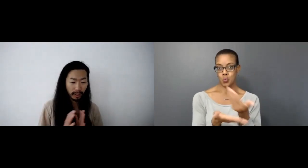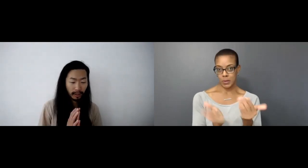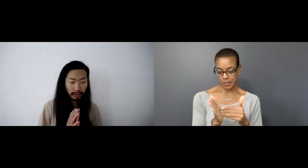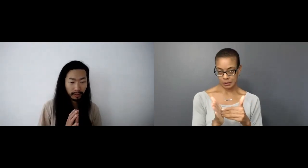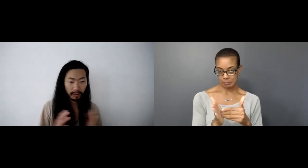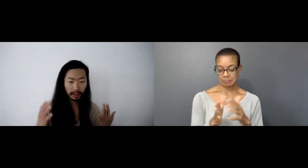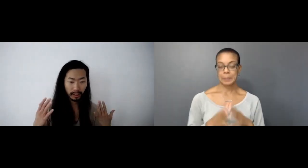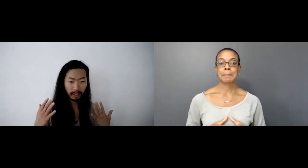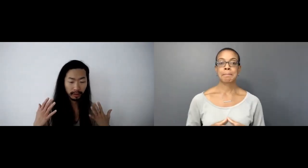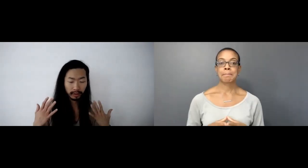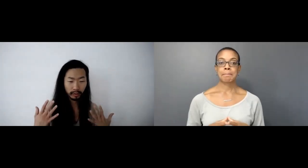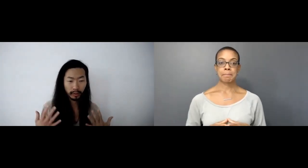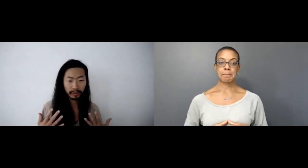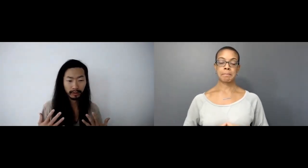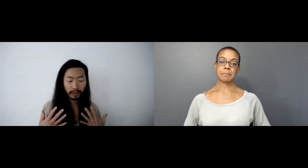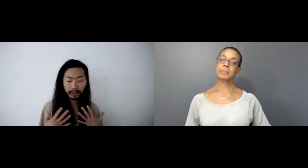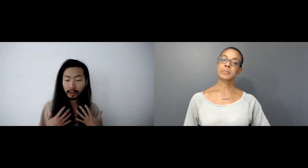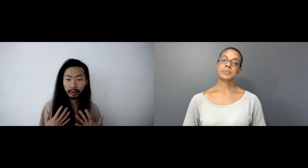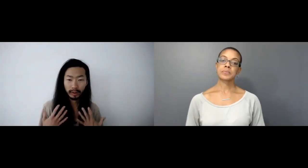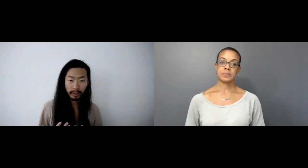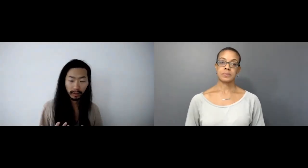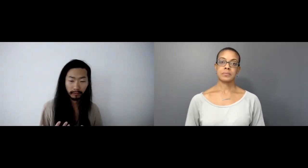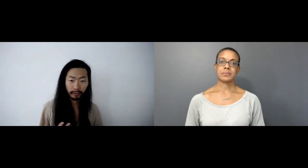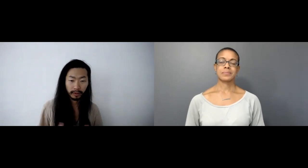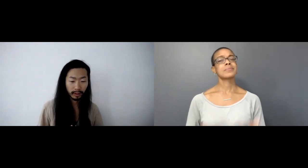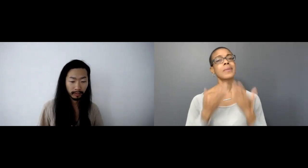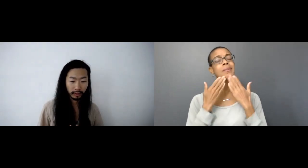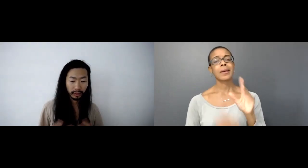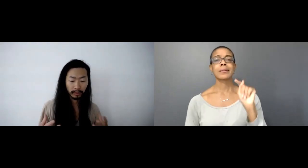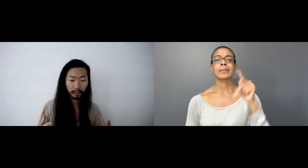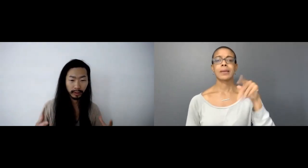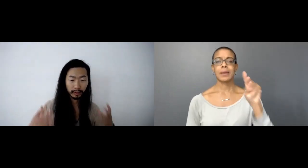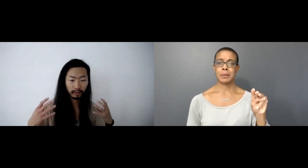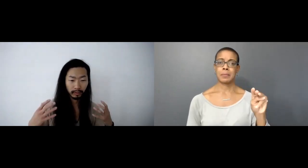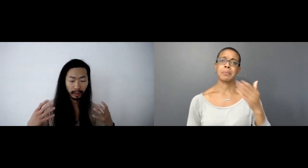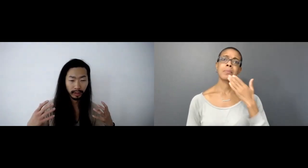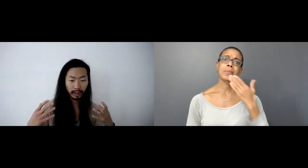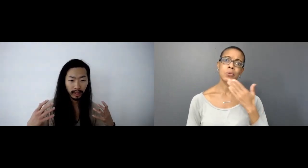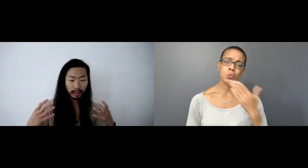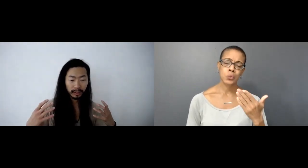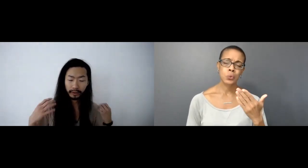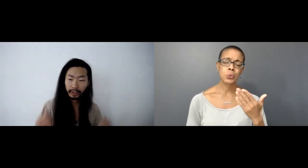And I just really want to say thank you to TPM for actually bringing some like sufficient